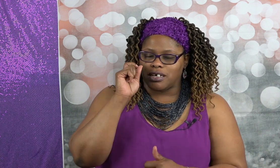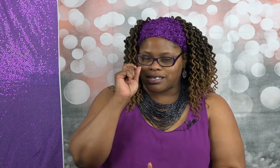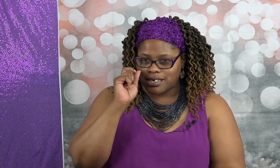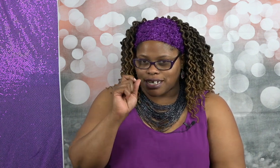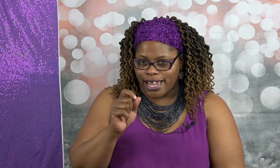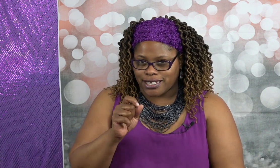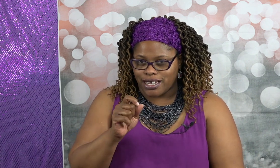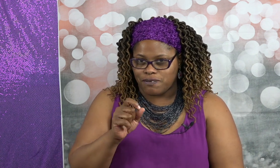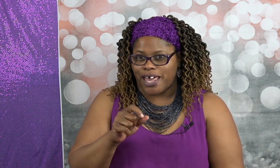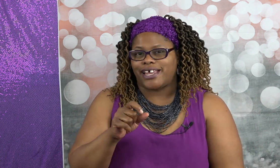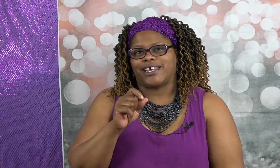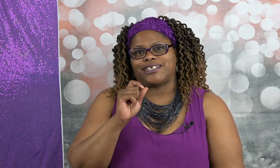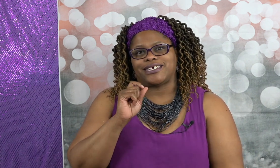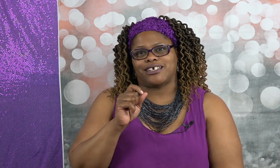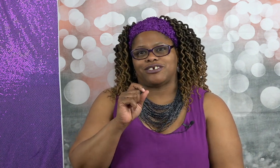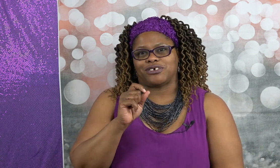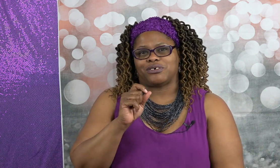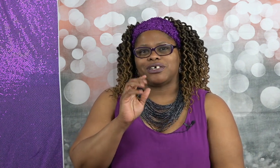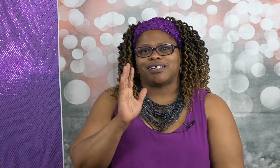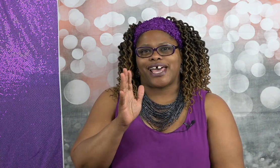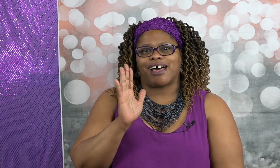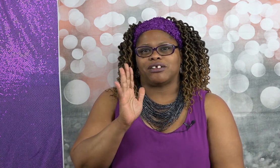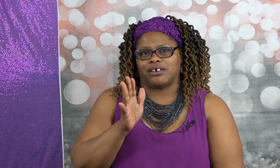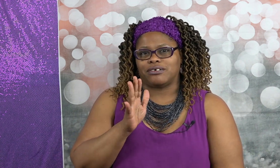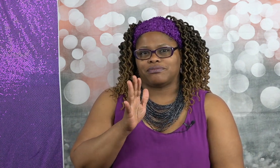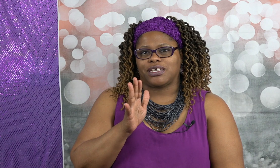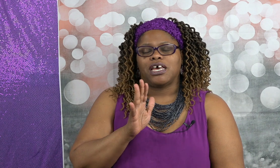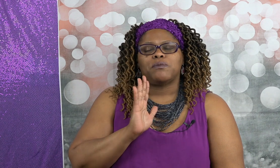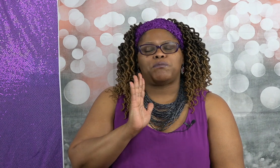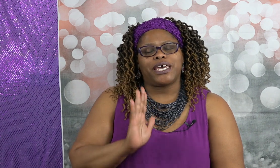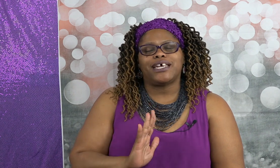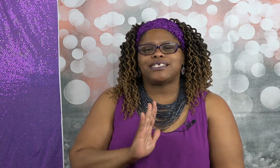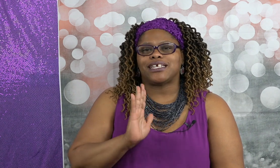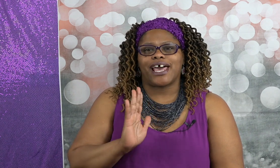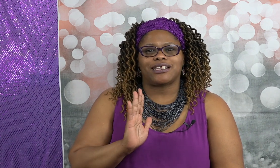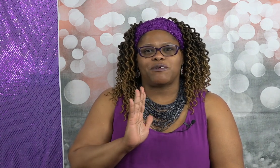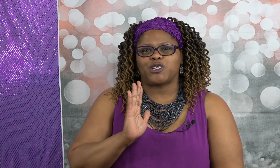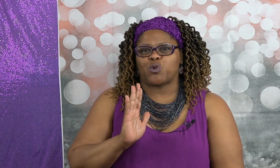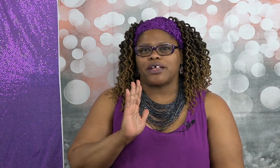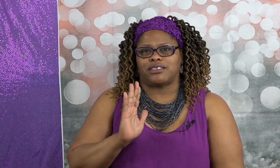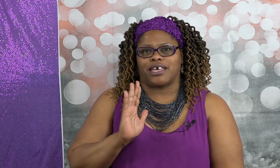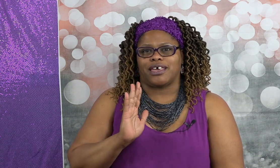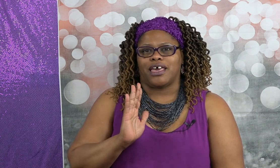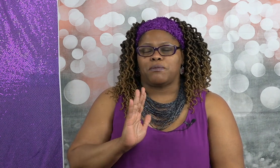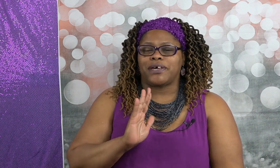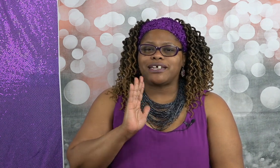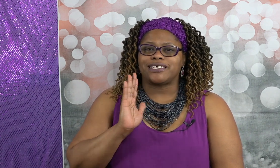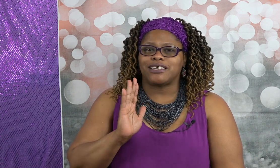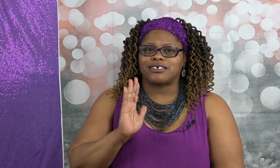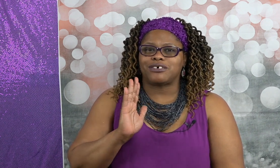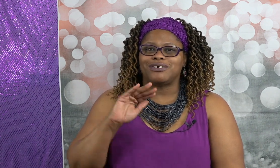selective and intentional now look being selective is one thing being attentional